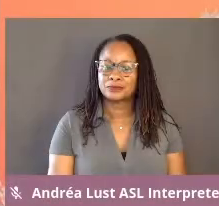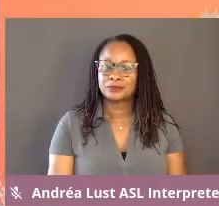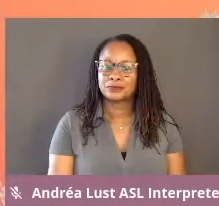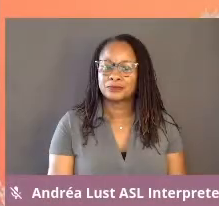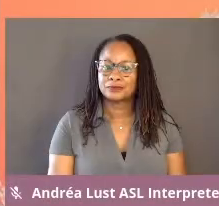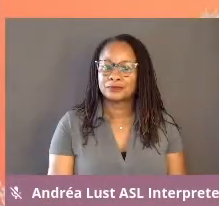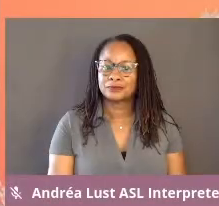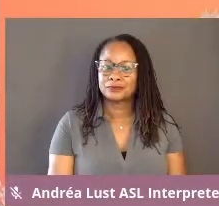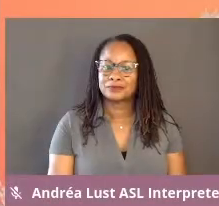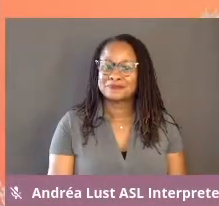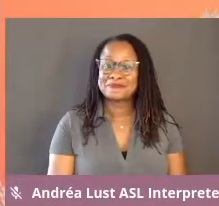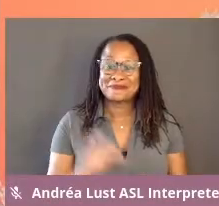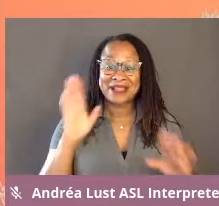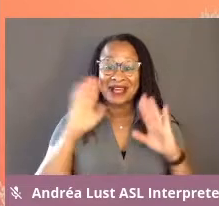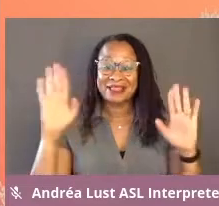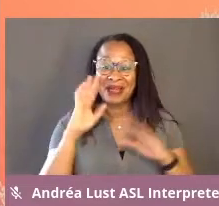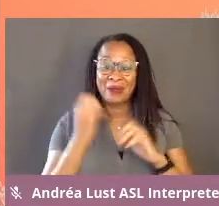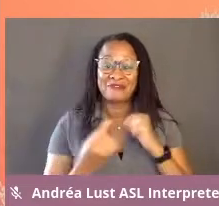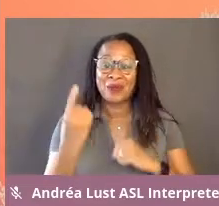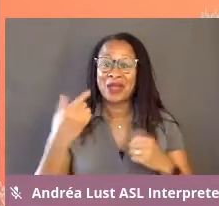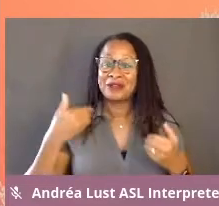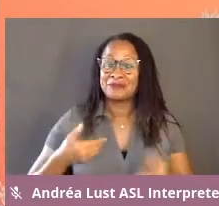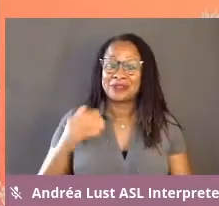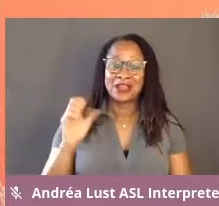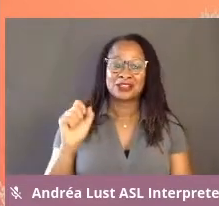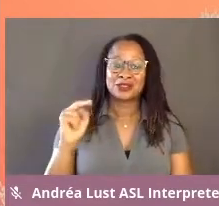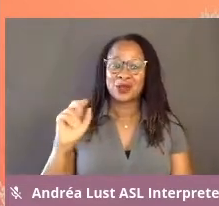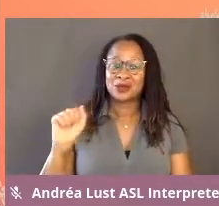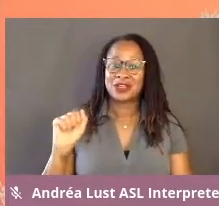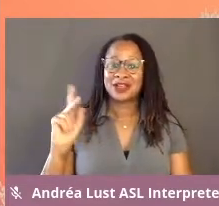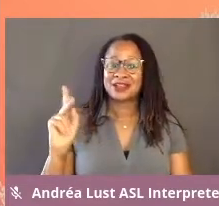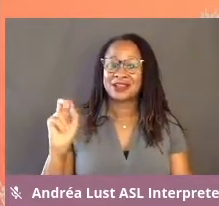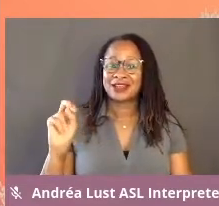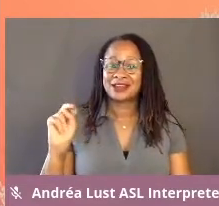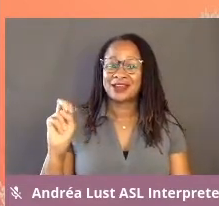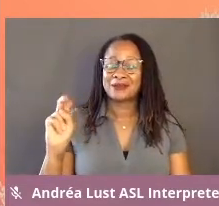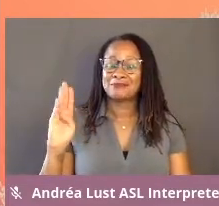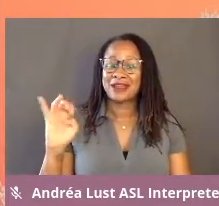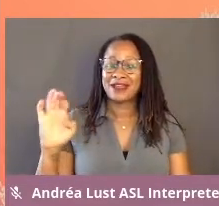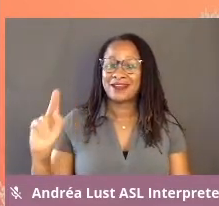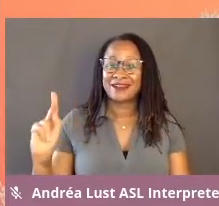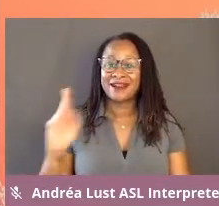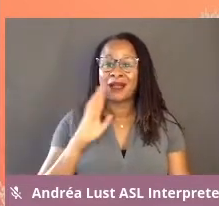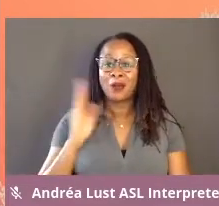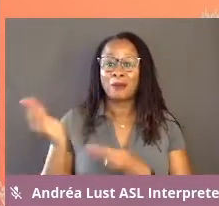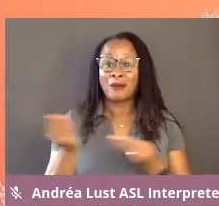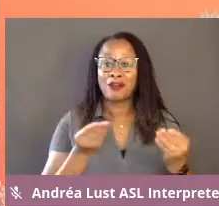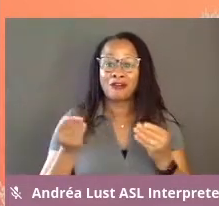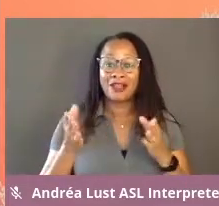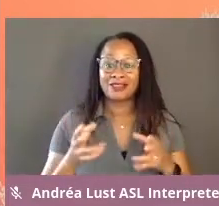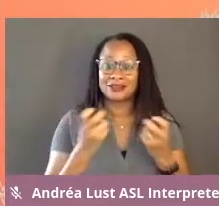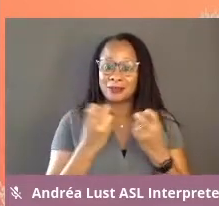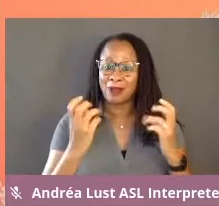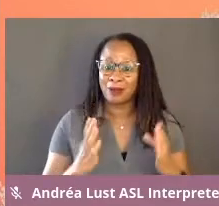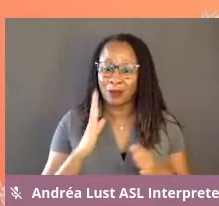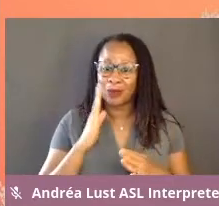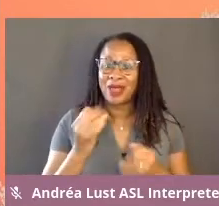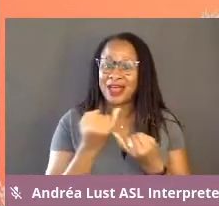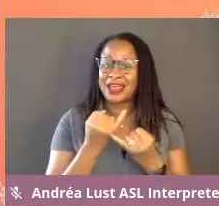So, hello everyone my name is Sonia Kennebeck, I'm the moderator of this panel. I'm an independent documentary director